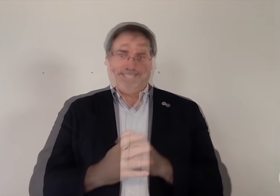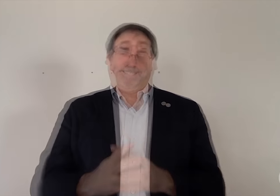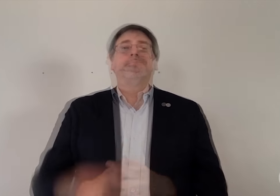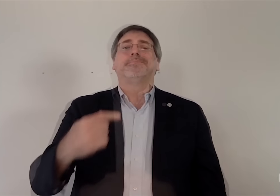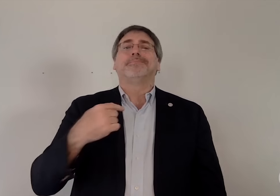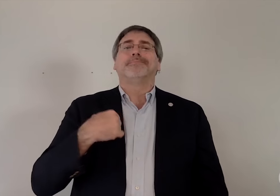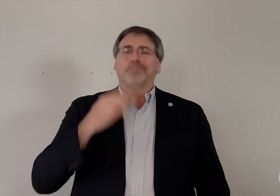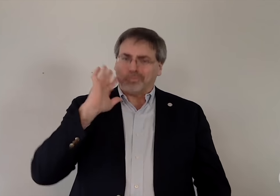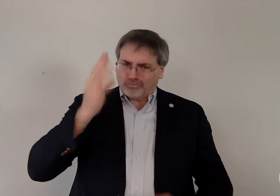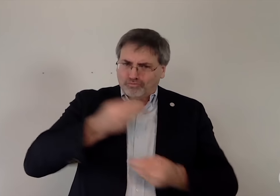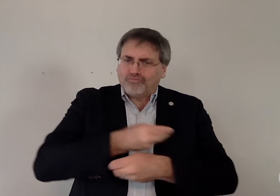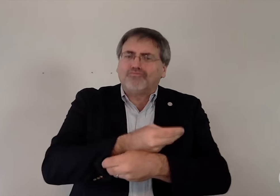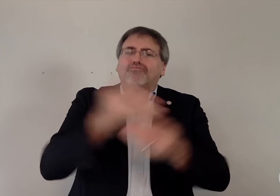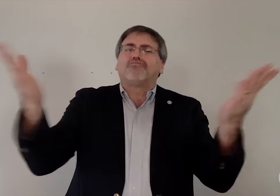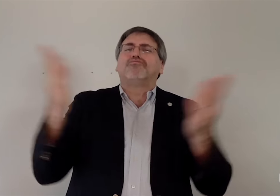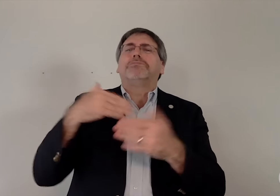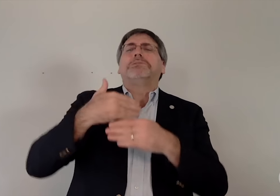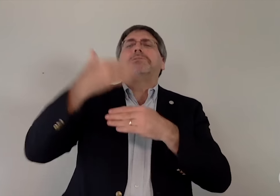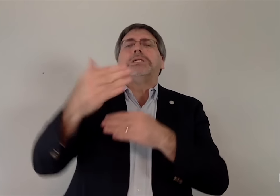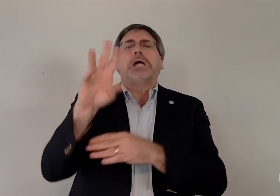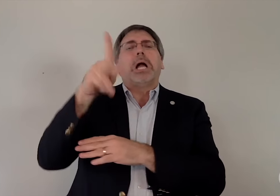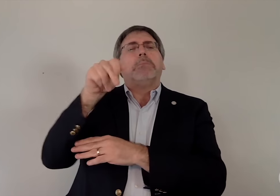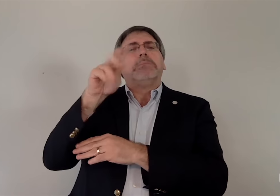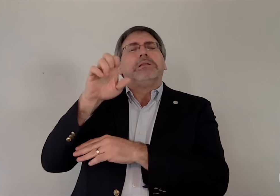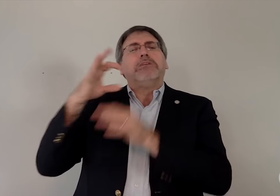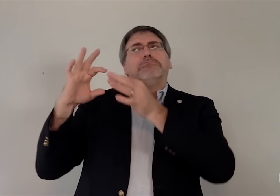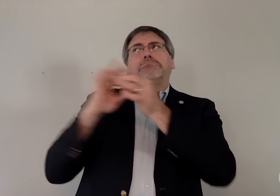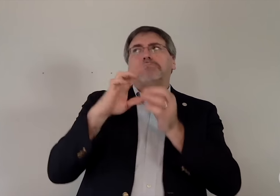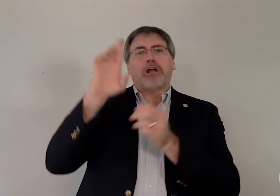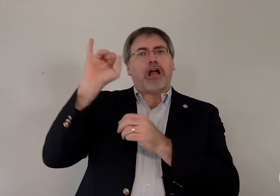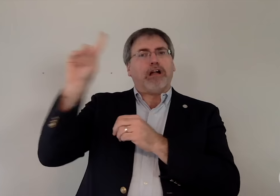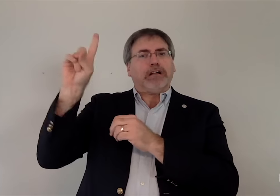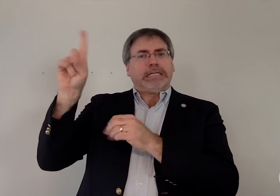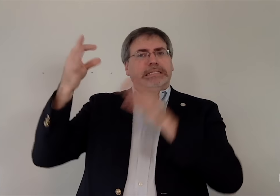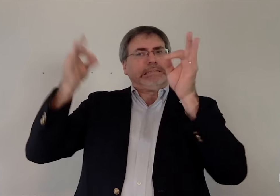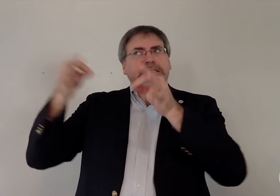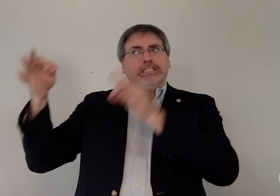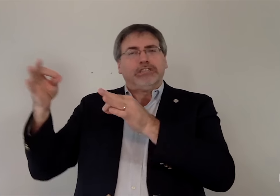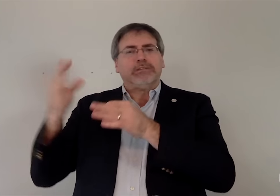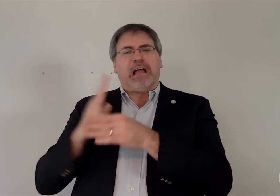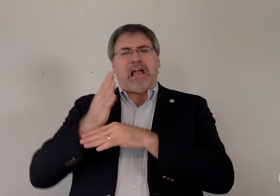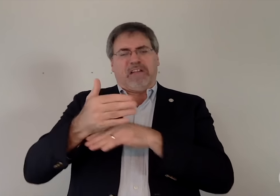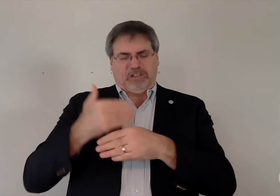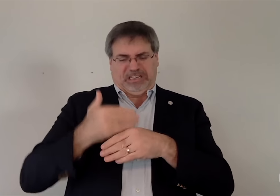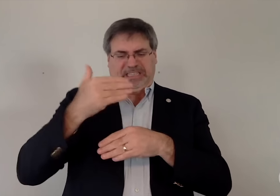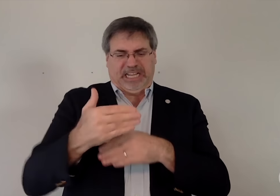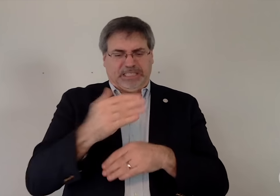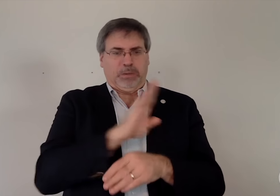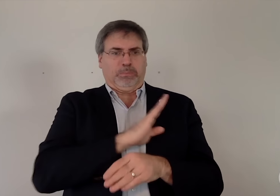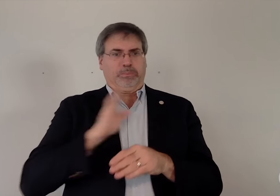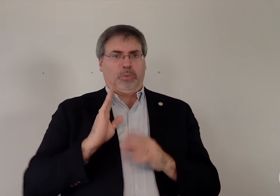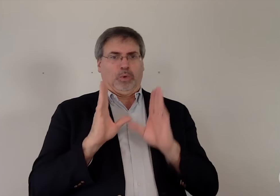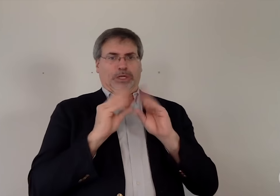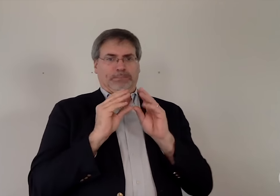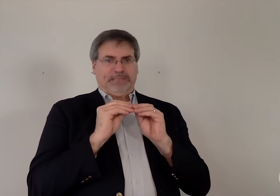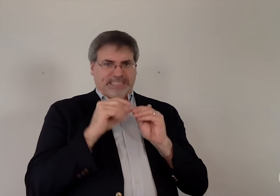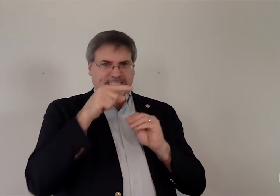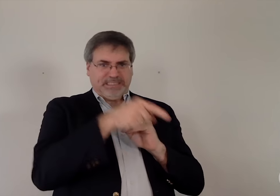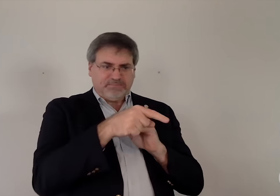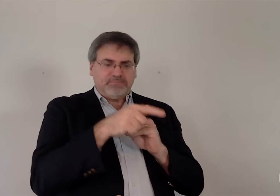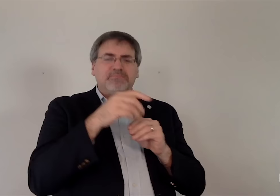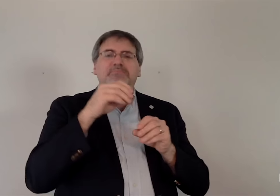I will provide the next update regarding the RID decisions after the next NAD Board of Directors meeting